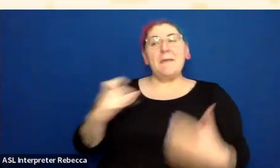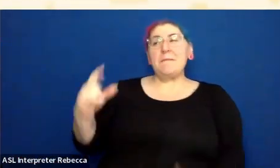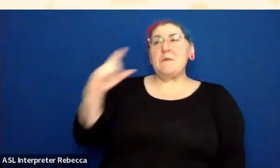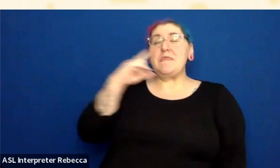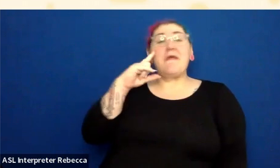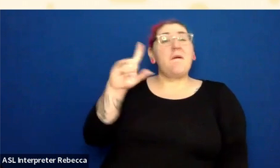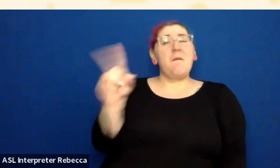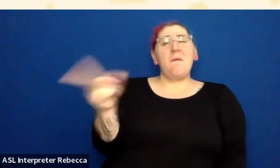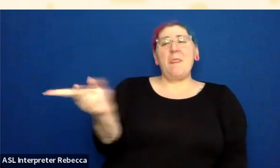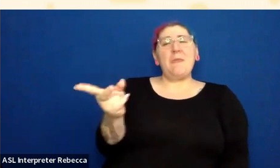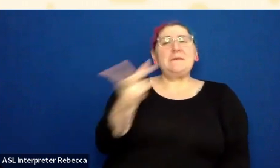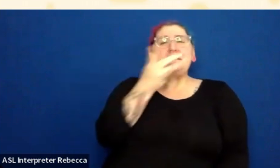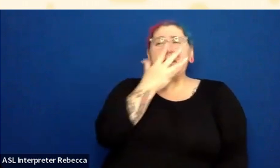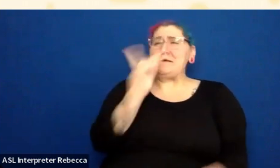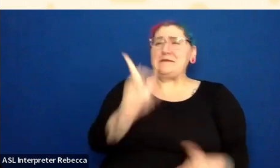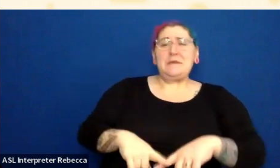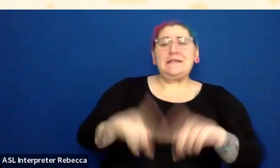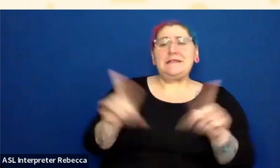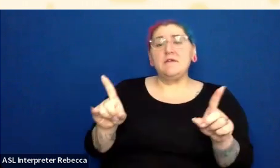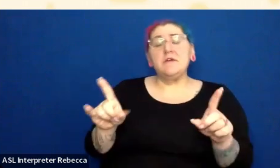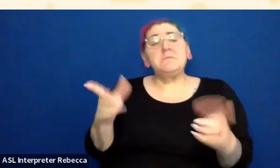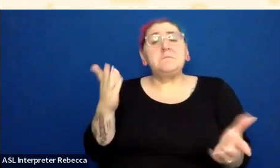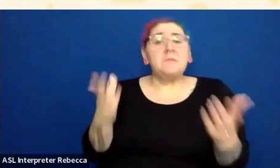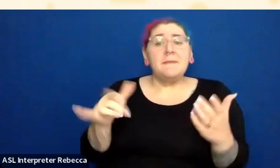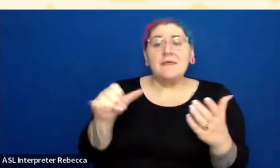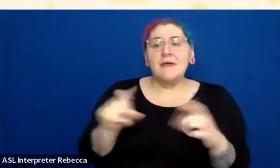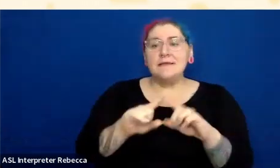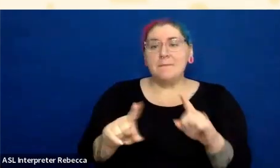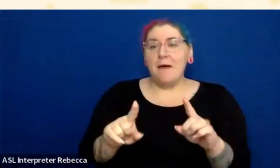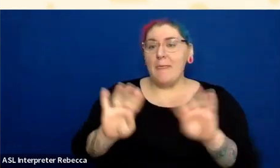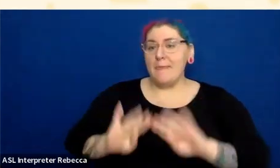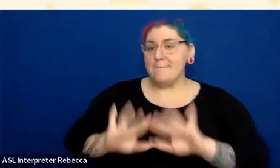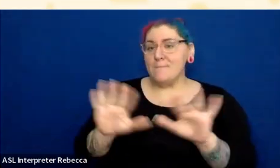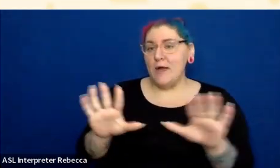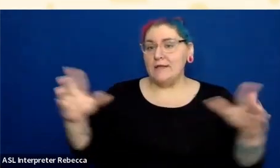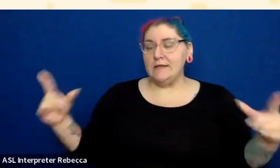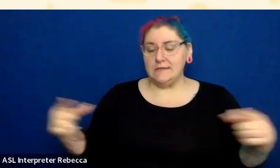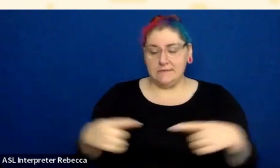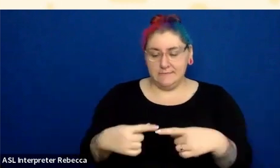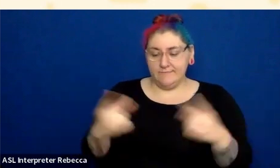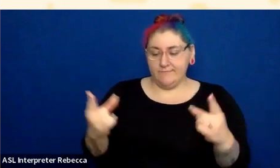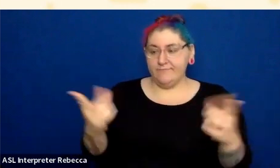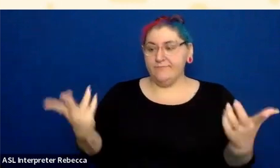between the two is actually not a lot. The contrast difference, they are almost the same.